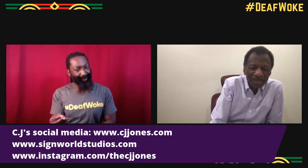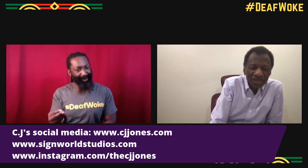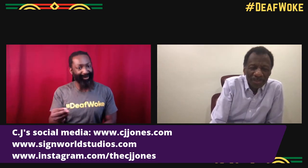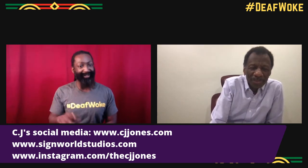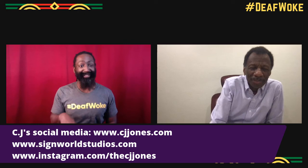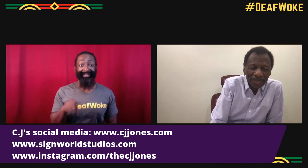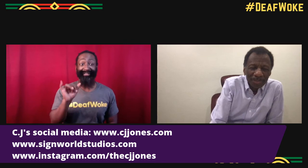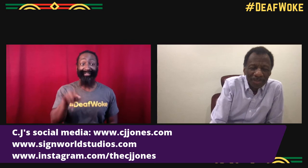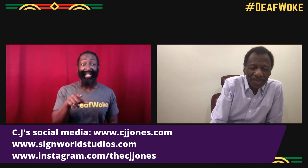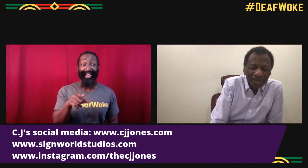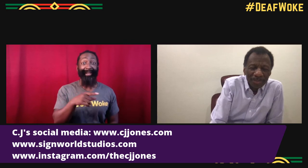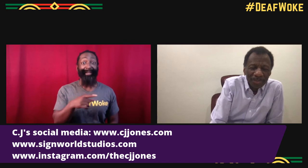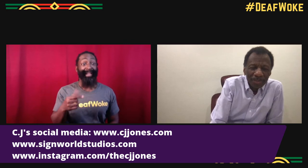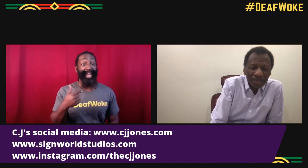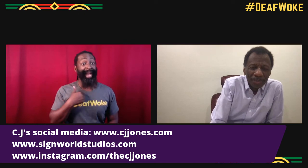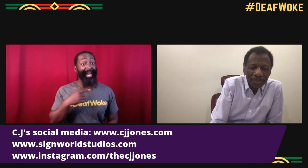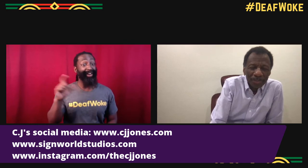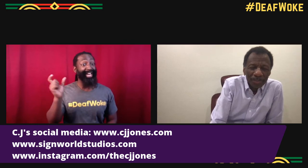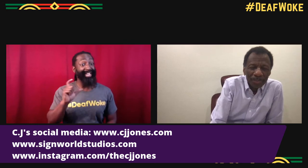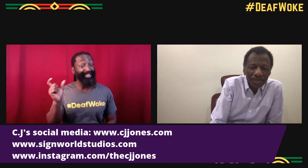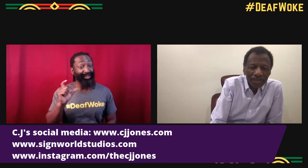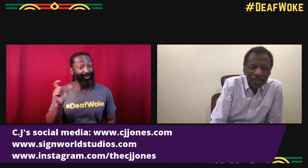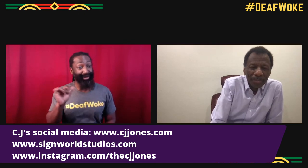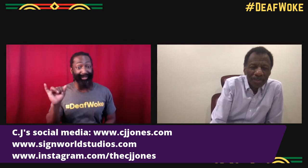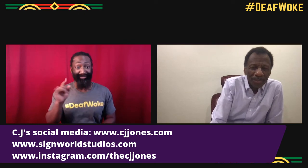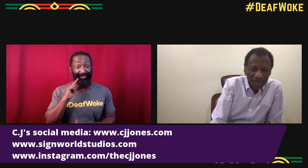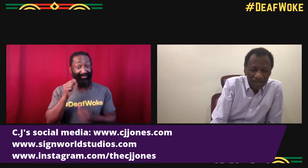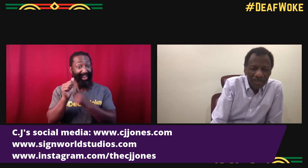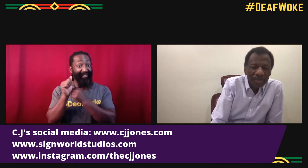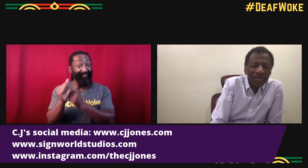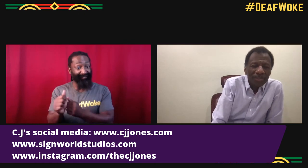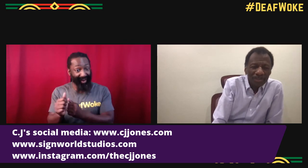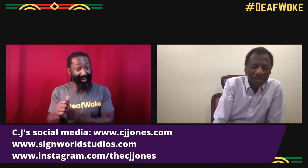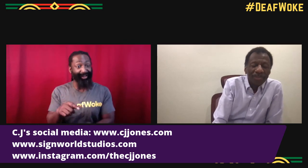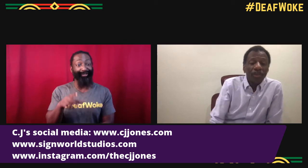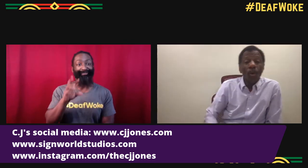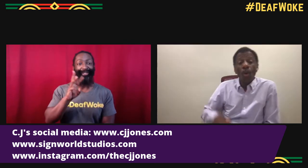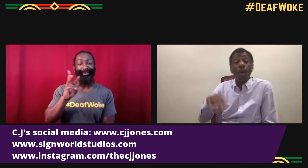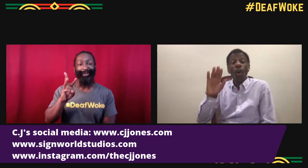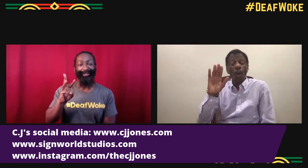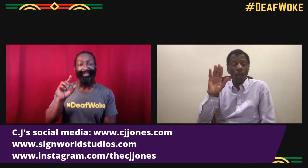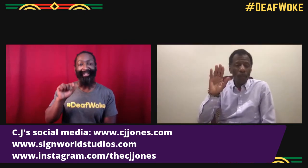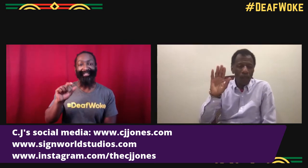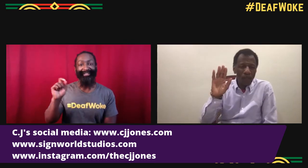and then he's also an, remember that sign and then he's also got an Instagram that you can follow